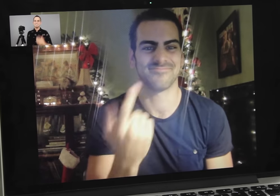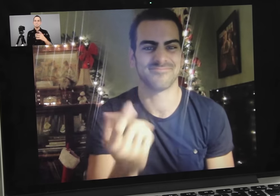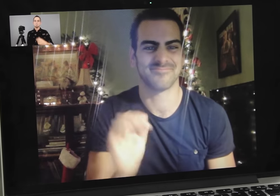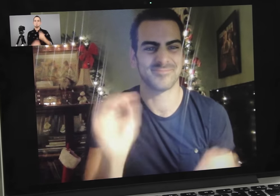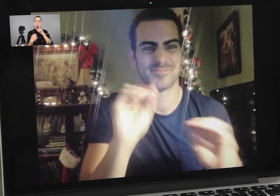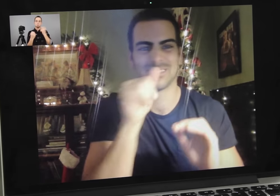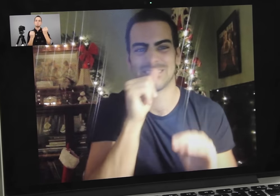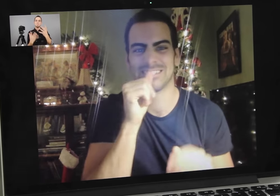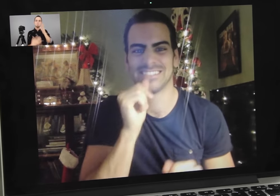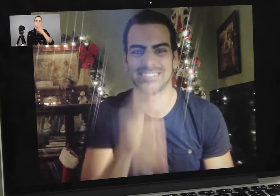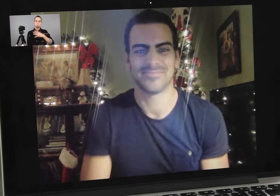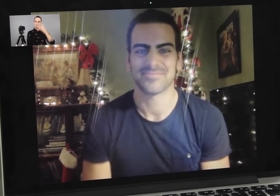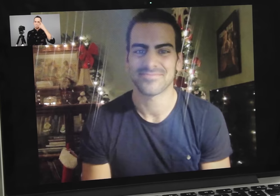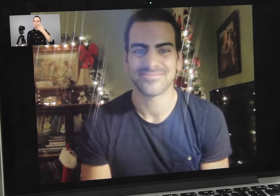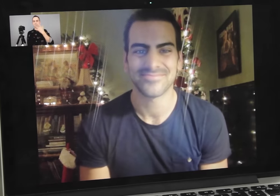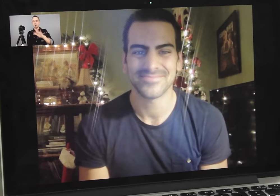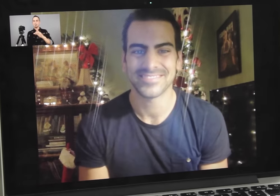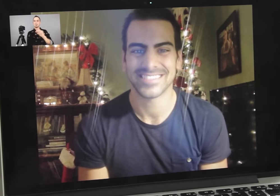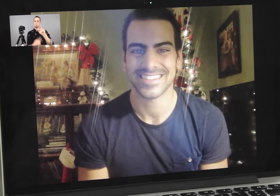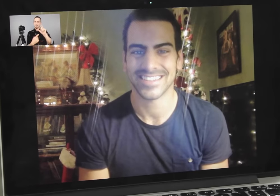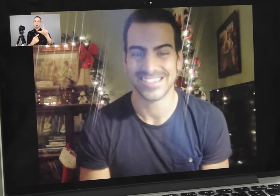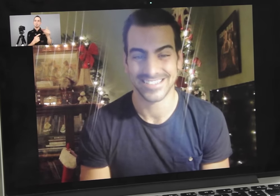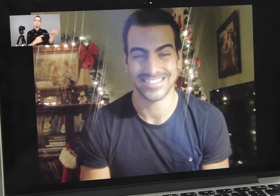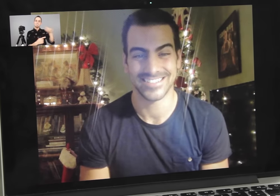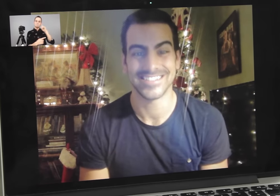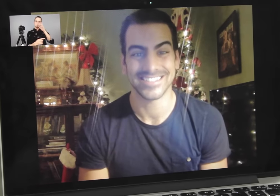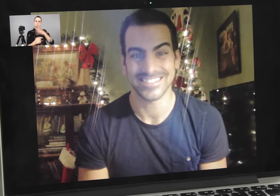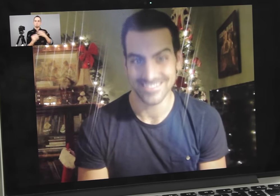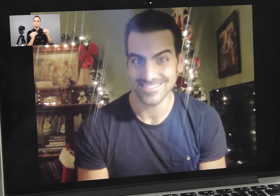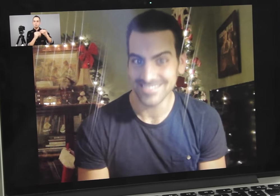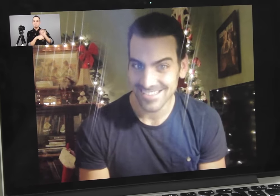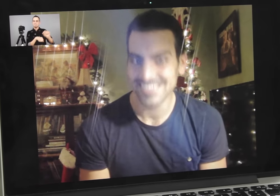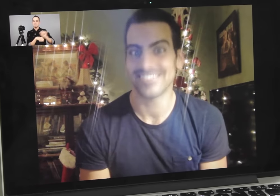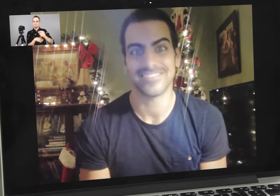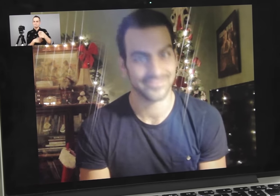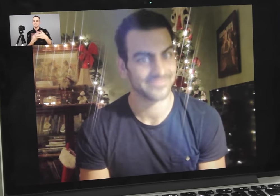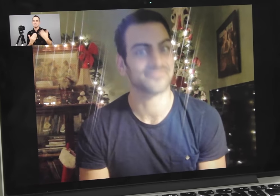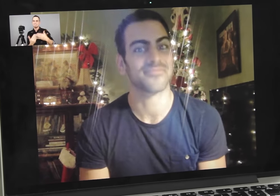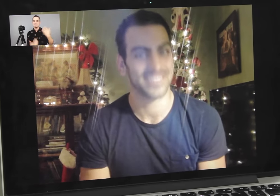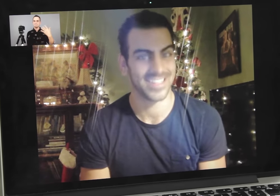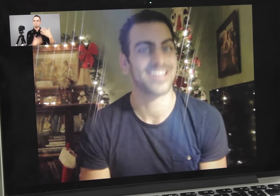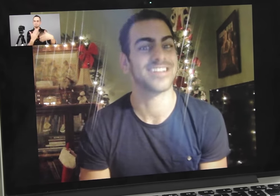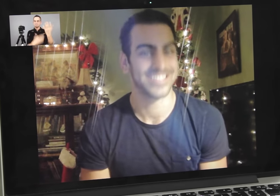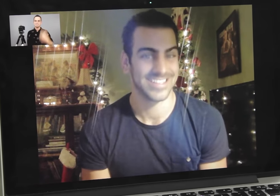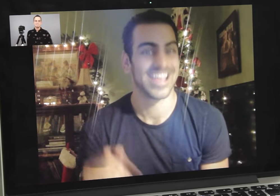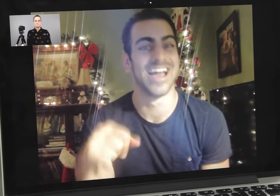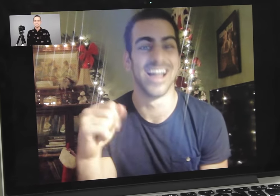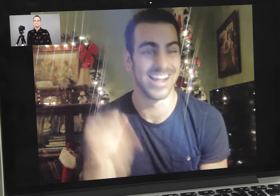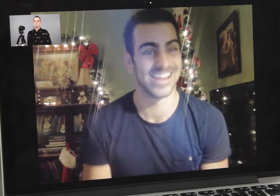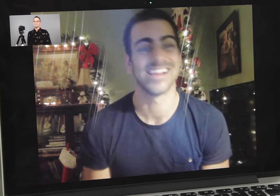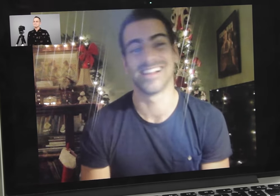It's no secret. Alex: Many female models probably think you’re so lucky, because for them, they have to do so much work. Nyle: Yeah!